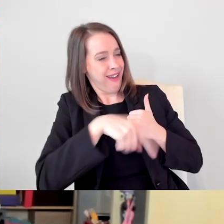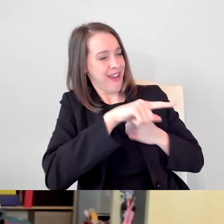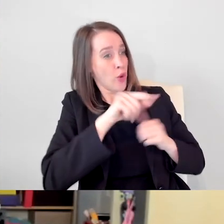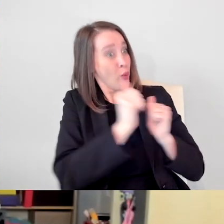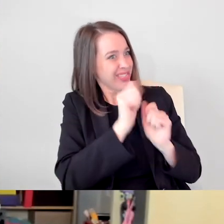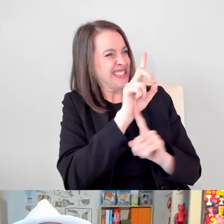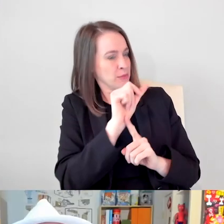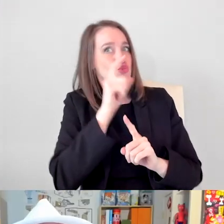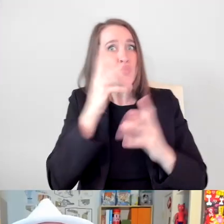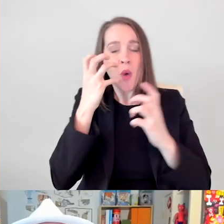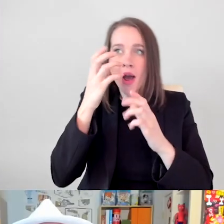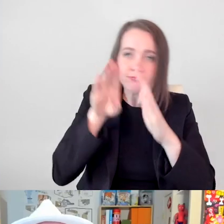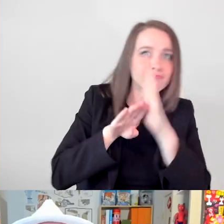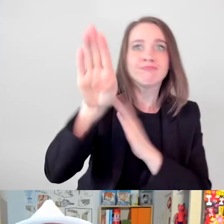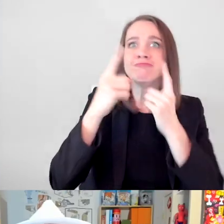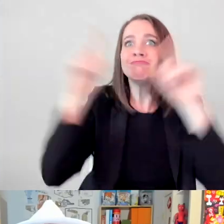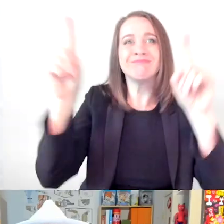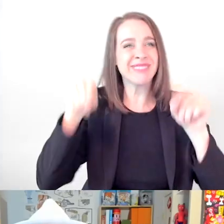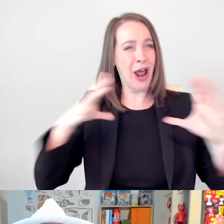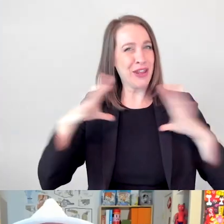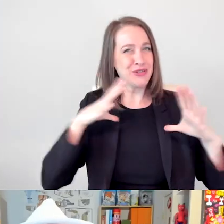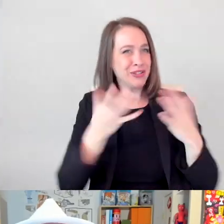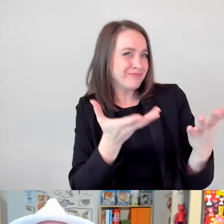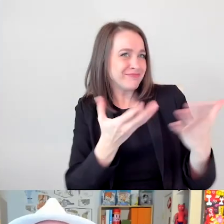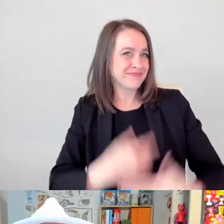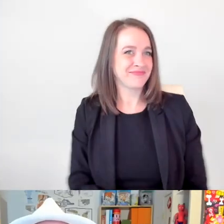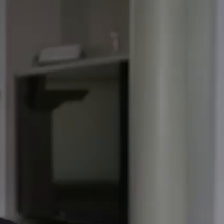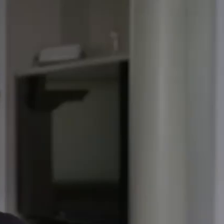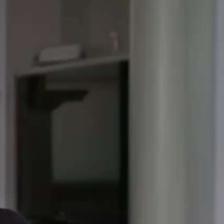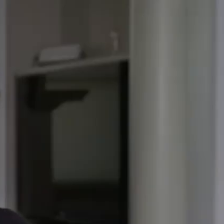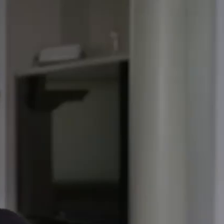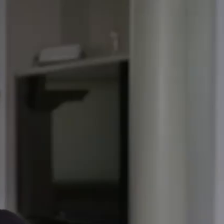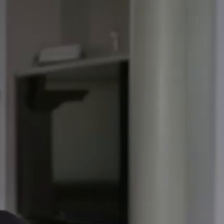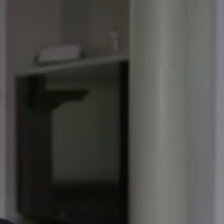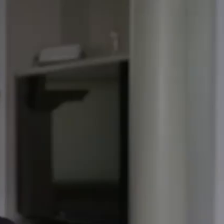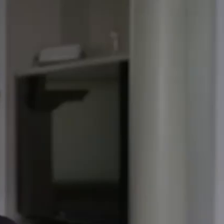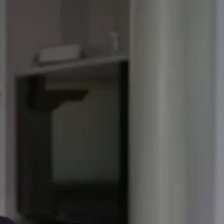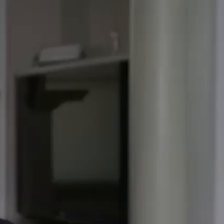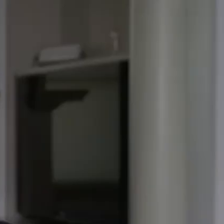with disabilities who want to break into our beloved film industry?